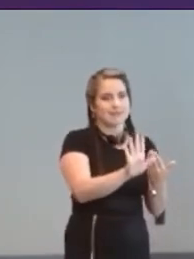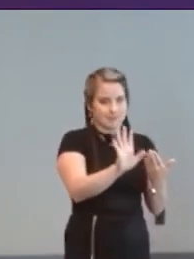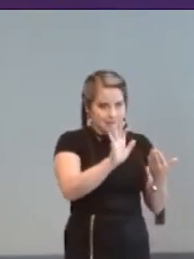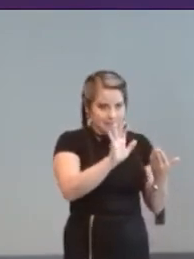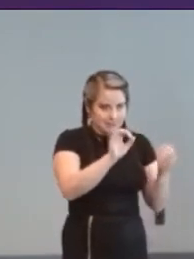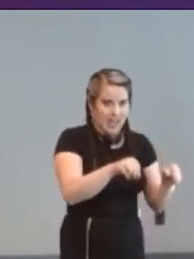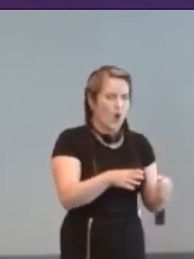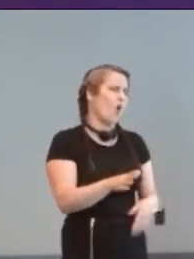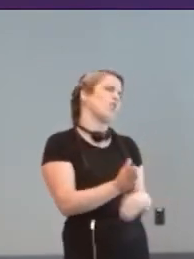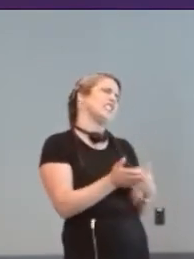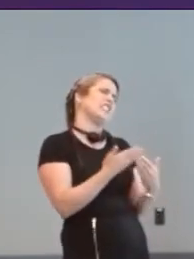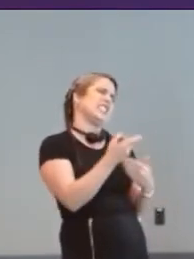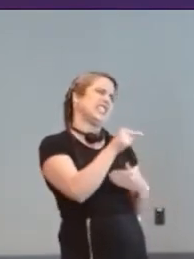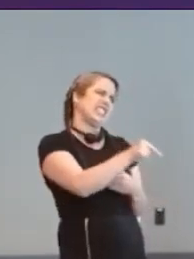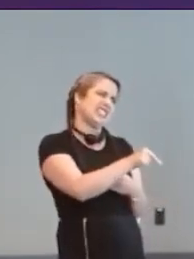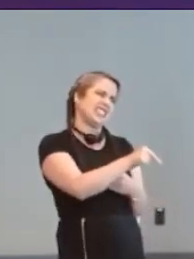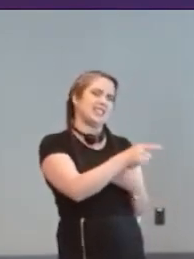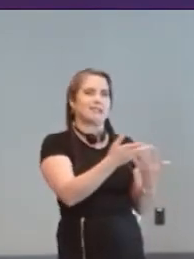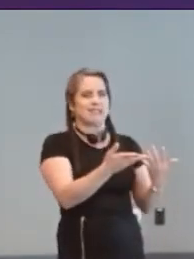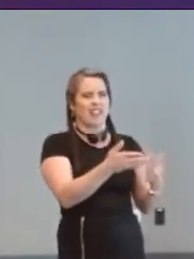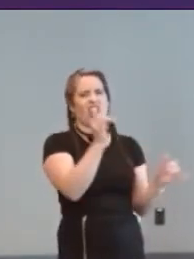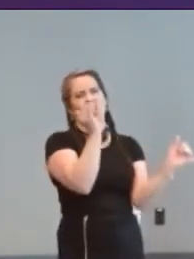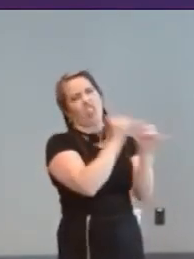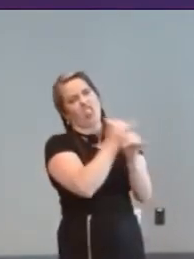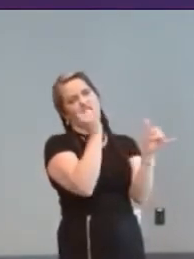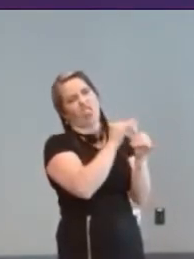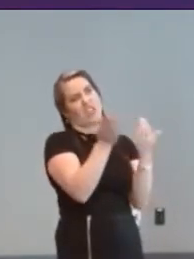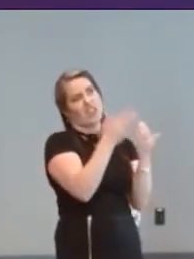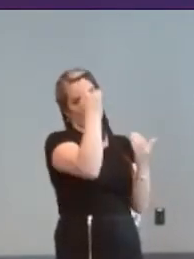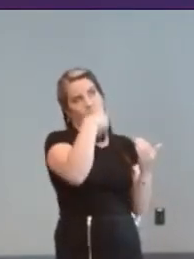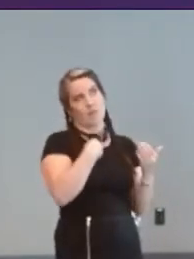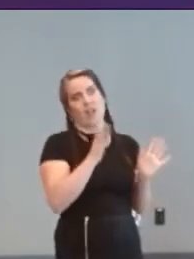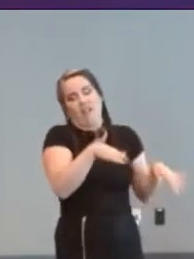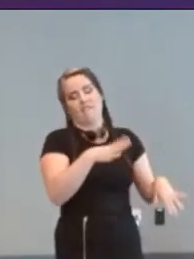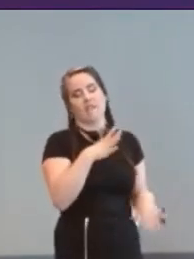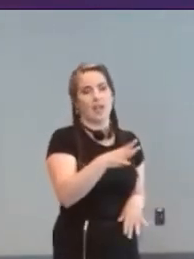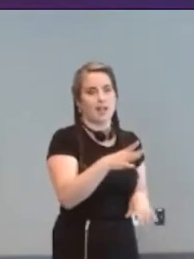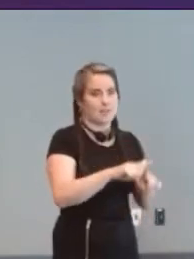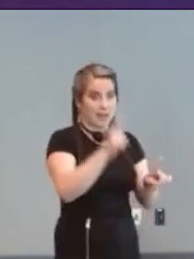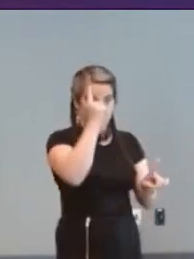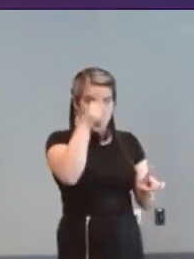easy mode and that's that's ridiculously easy for me that would do but it goes a lot deeper